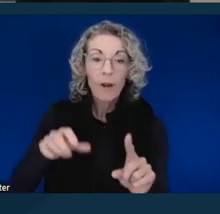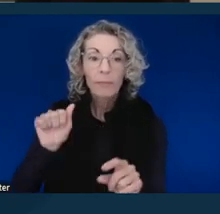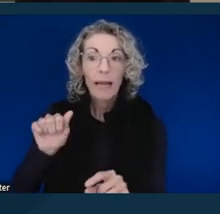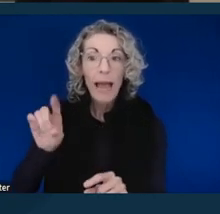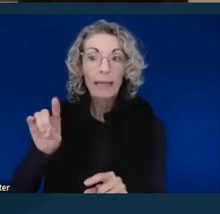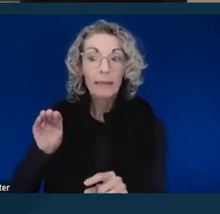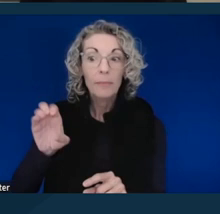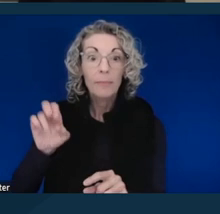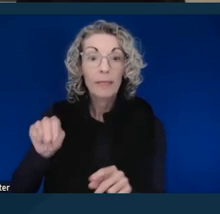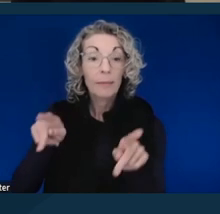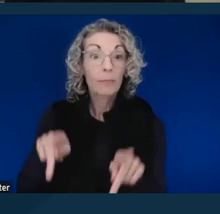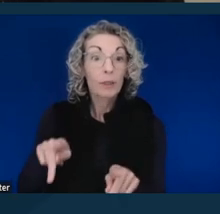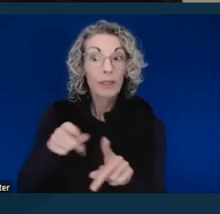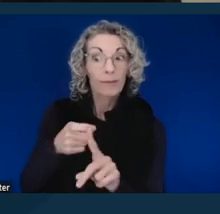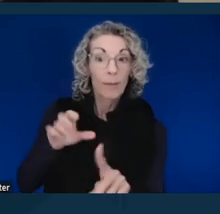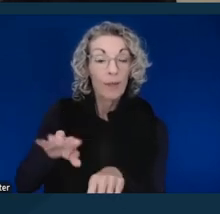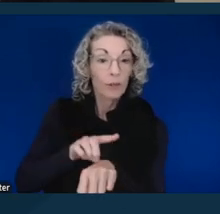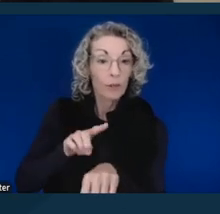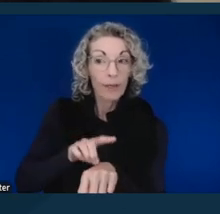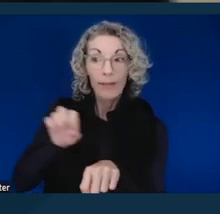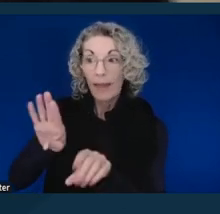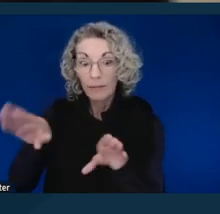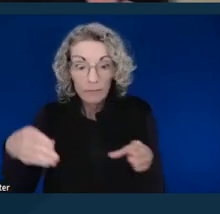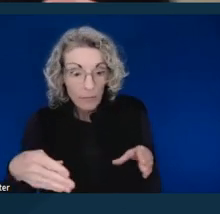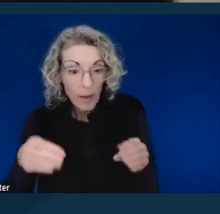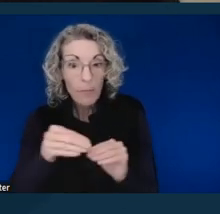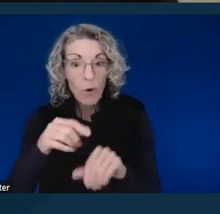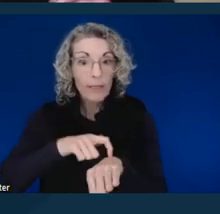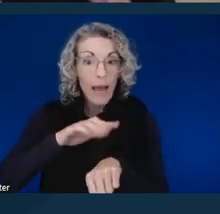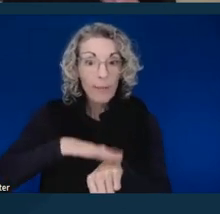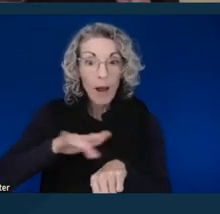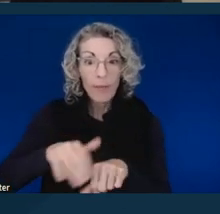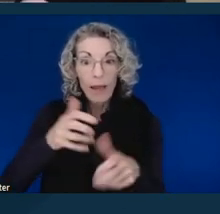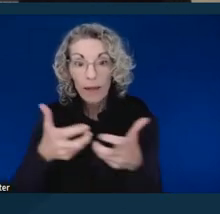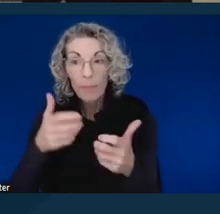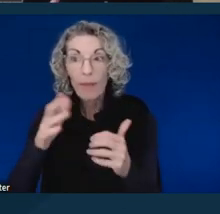on the accommodation than anything else, that's where we would say